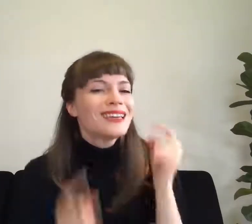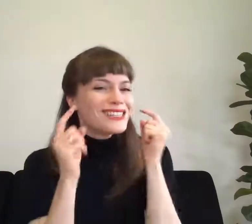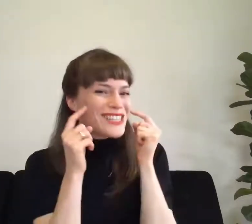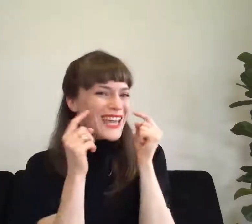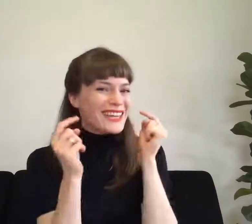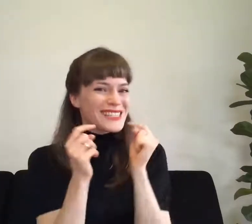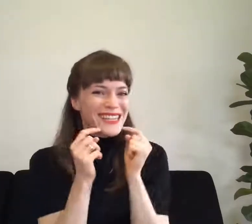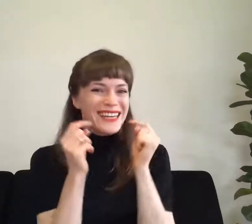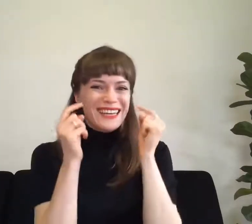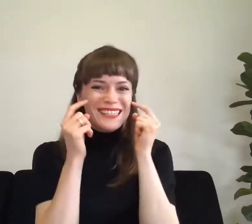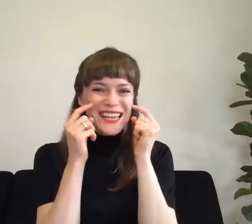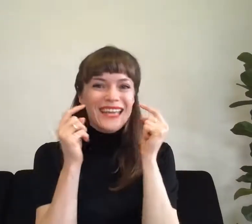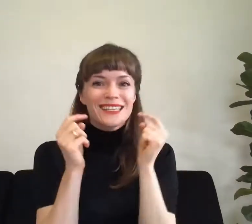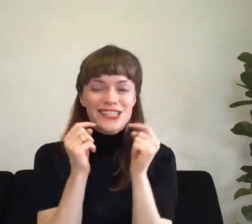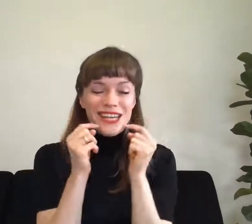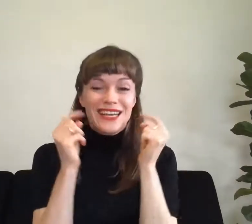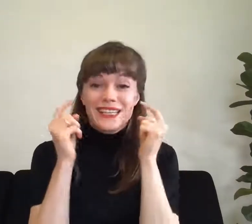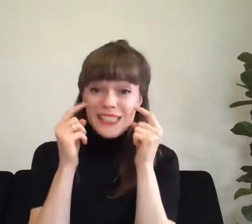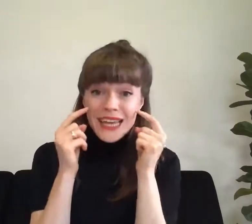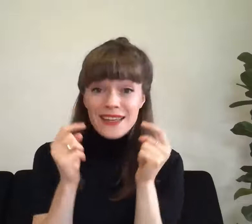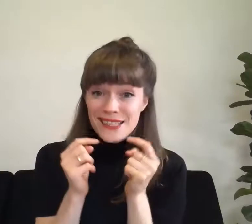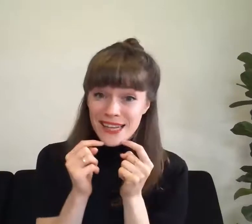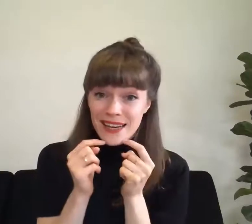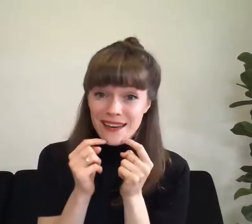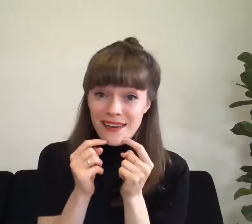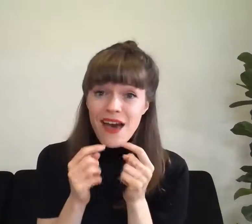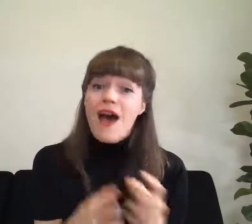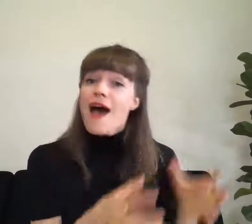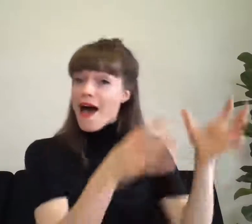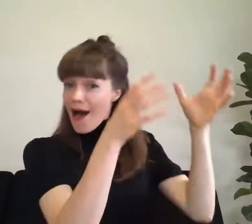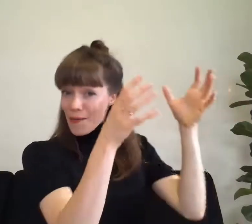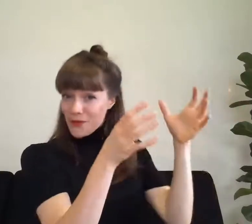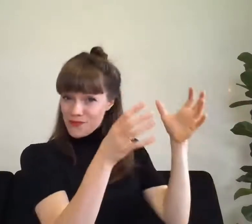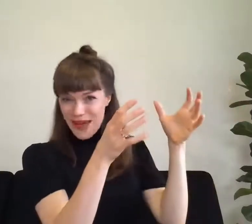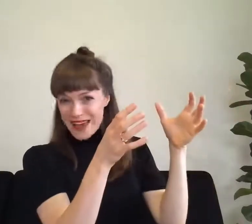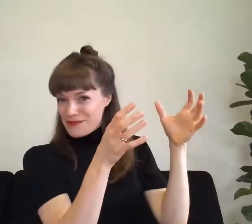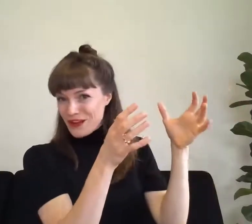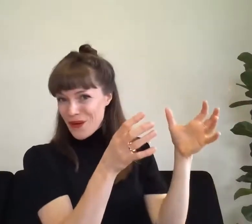cheek chin, cheek chin, cheek chin, up baby goes